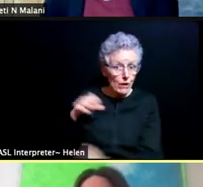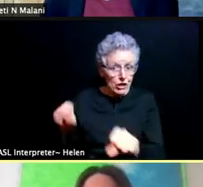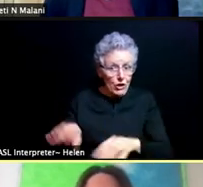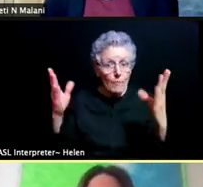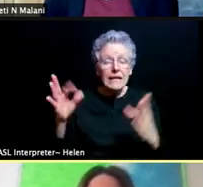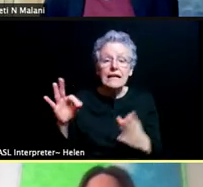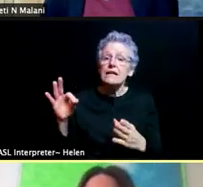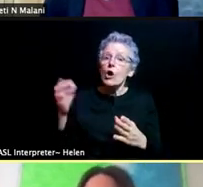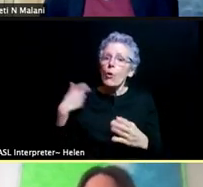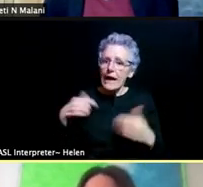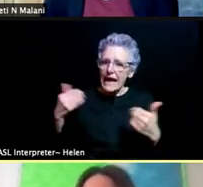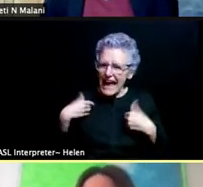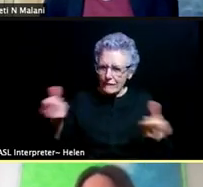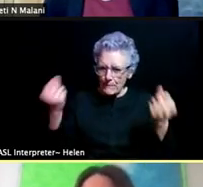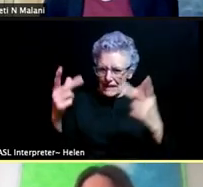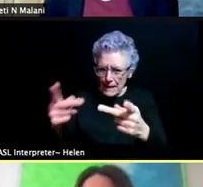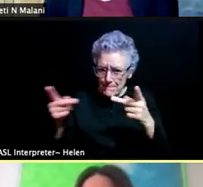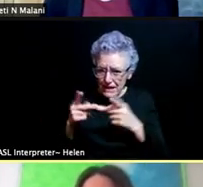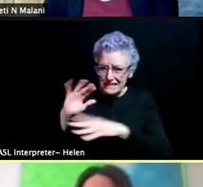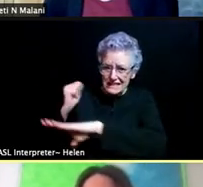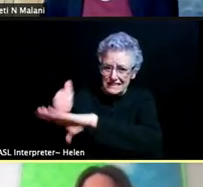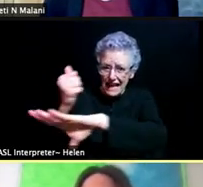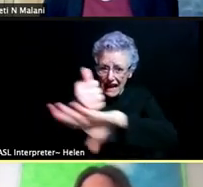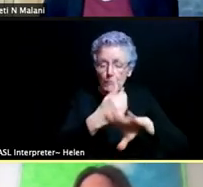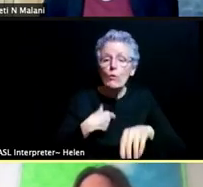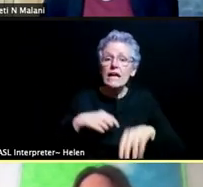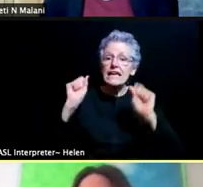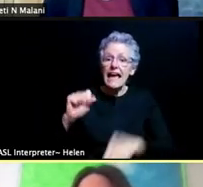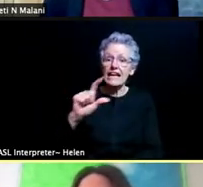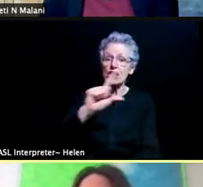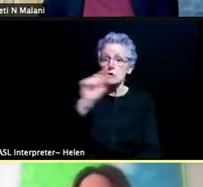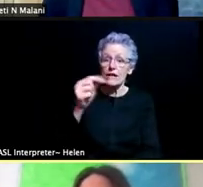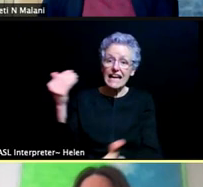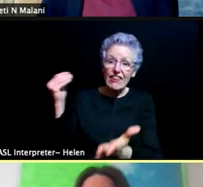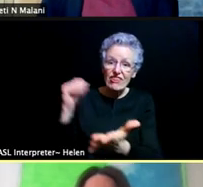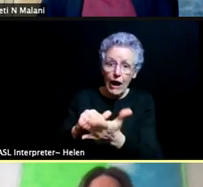we could still deliver upwards of 20,000 doses a week.